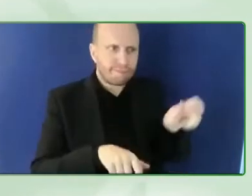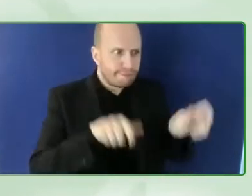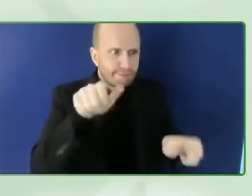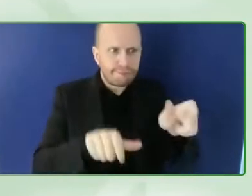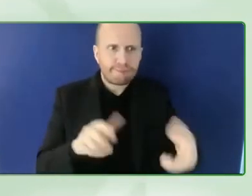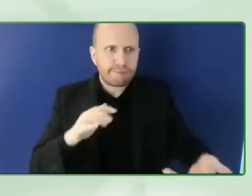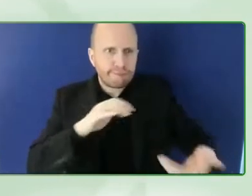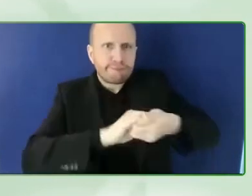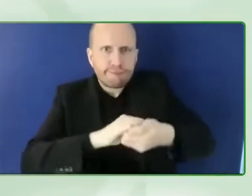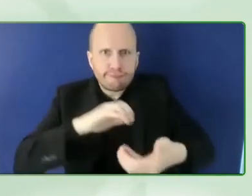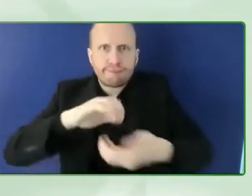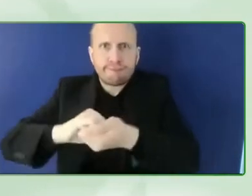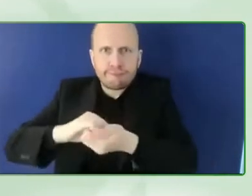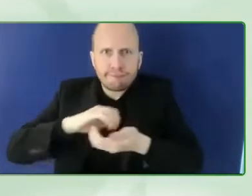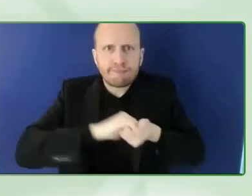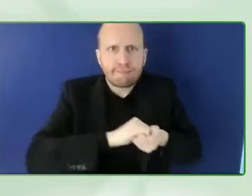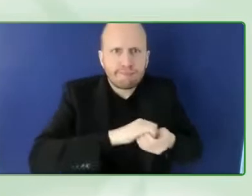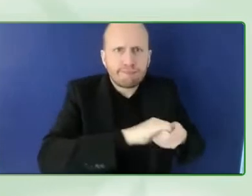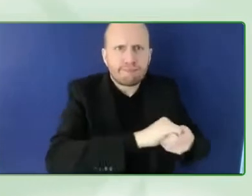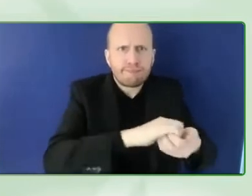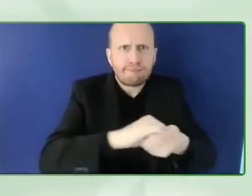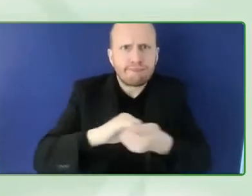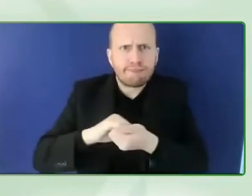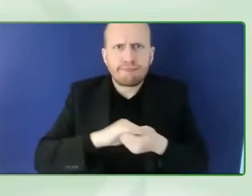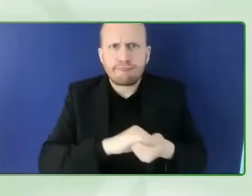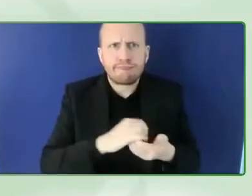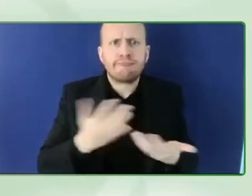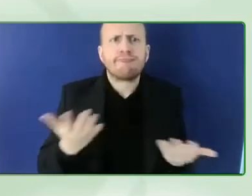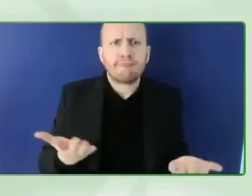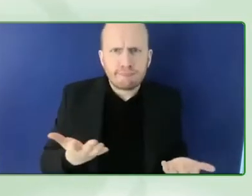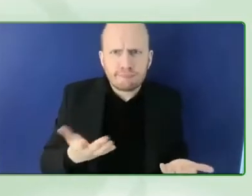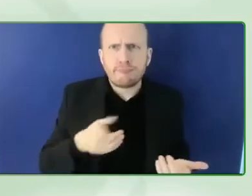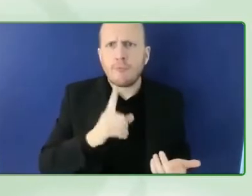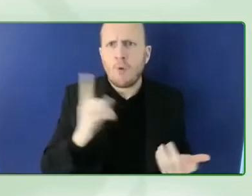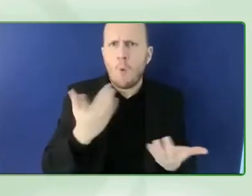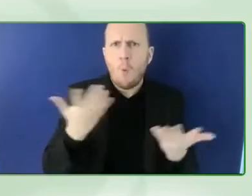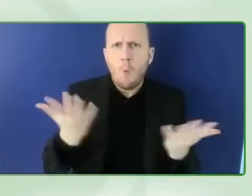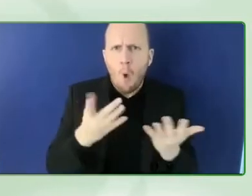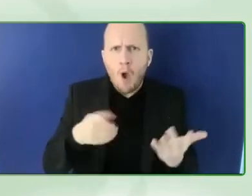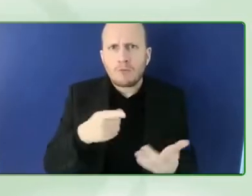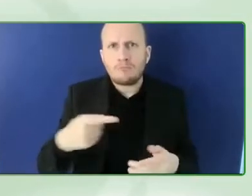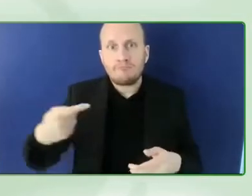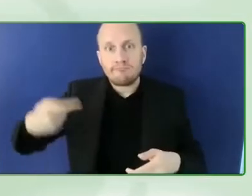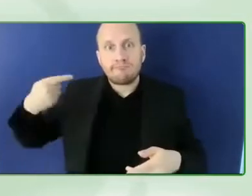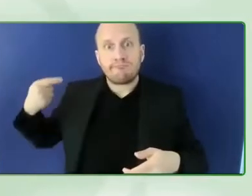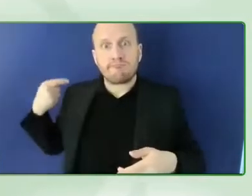what caroline casey is just mentioned what yuval just said creating technology accessible by design